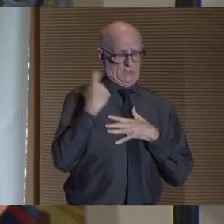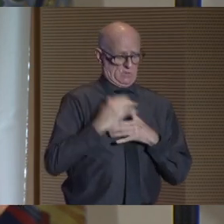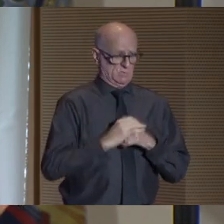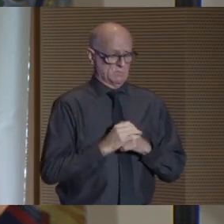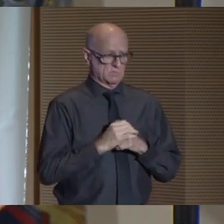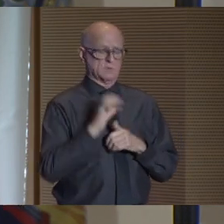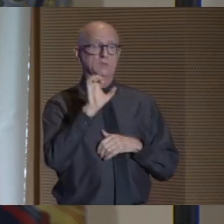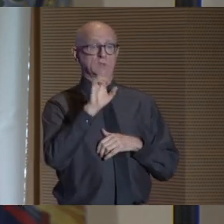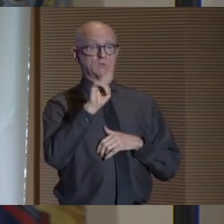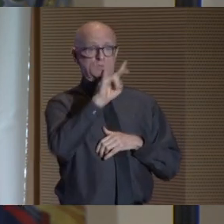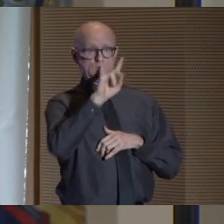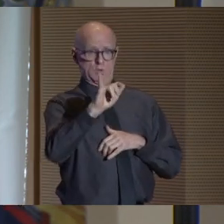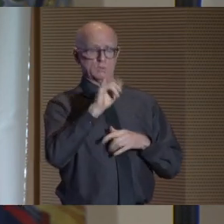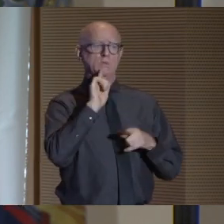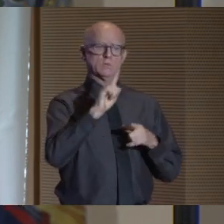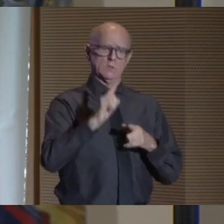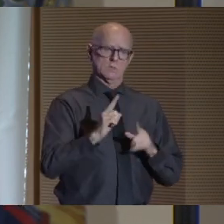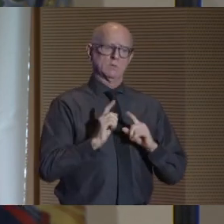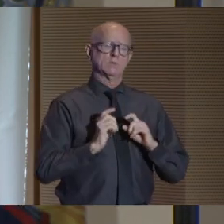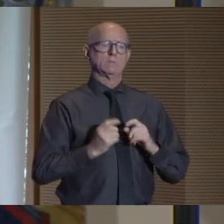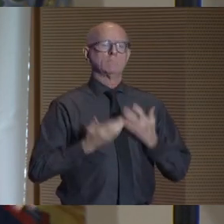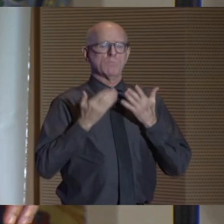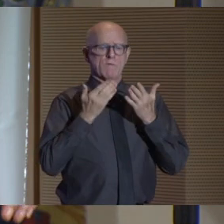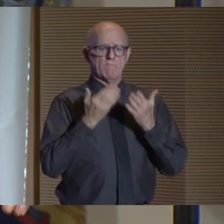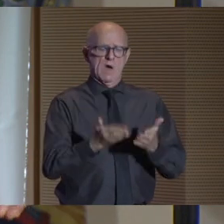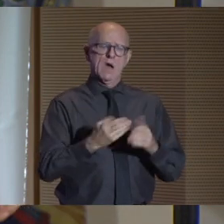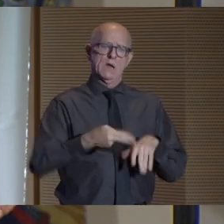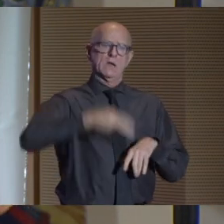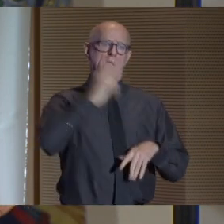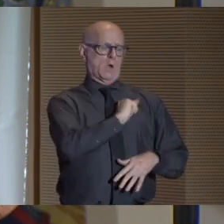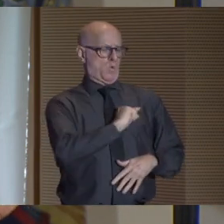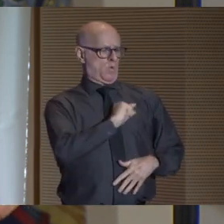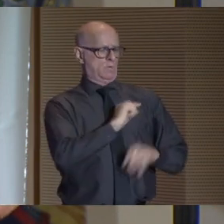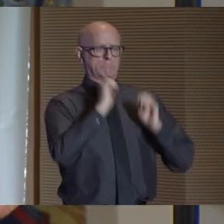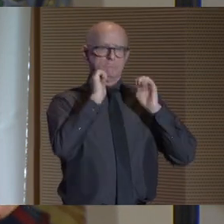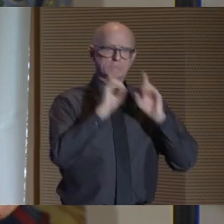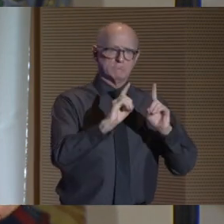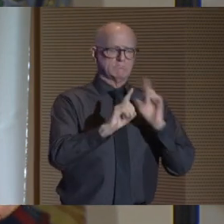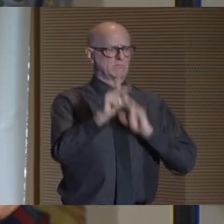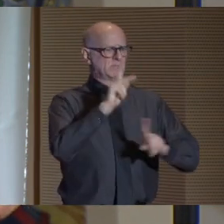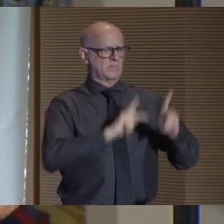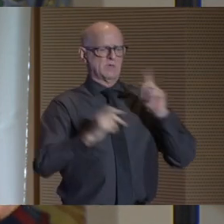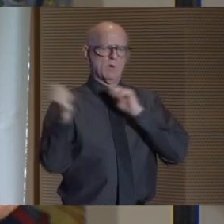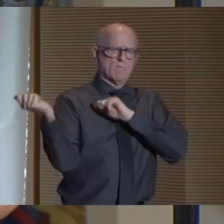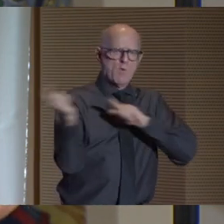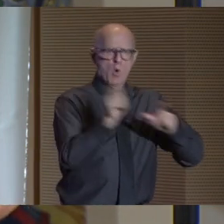CUNY has been providing a high-quality education to people of all backgrounds.